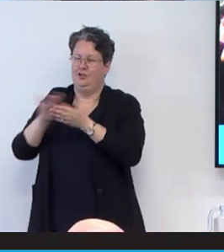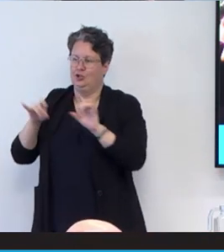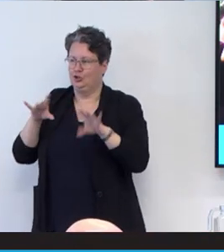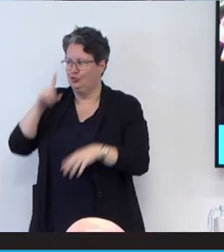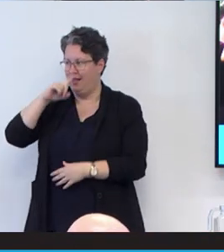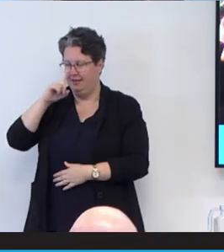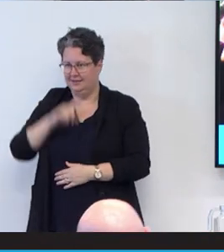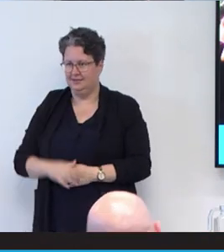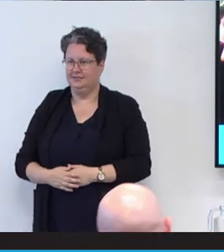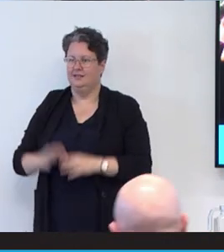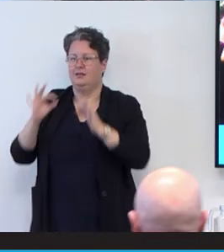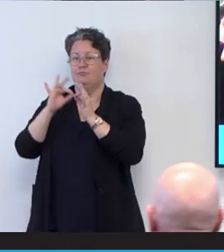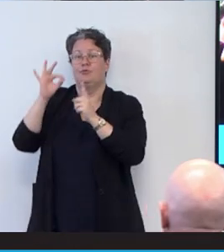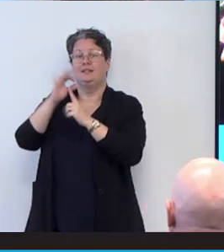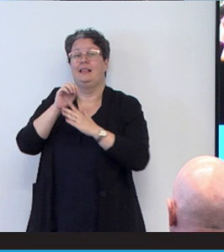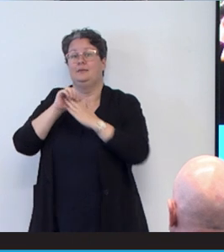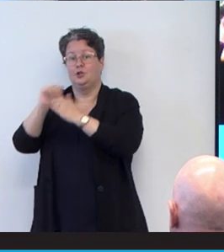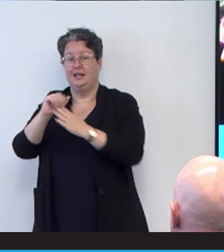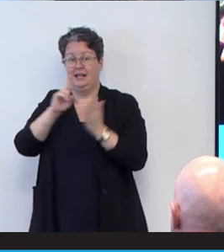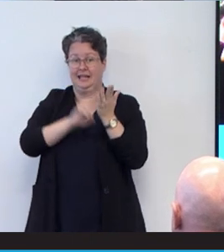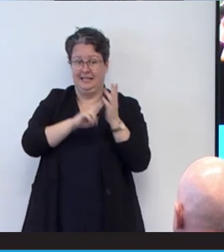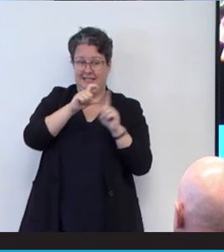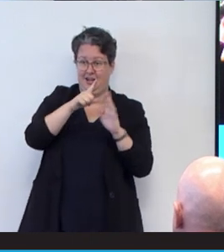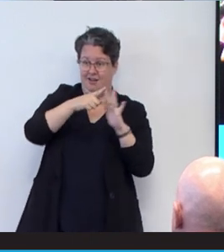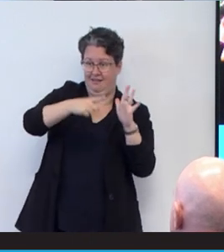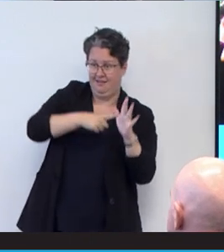Brant has held leadership positions in the National Disability Insurance Agency and the